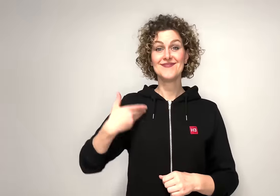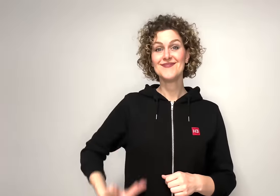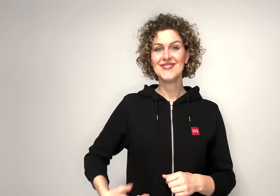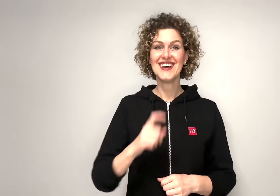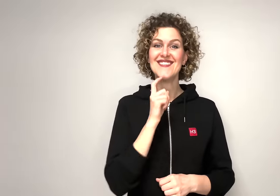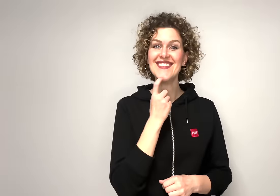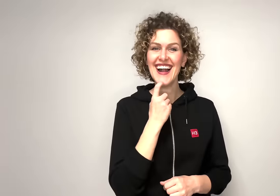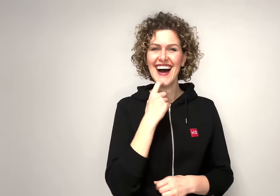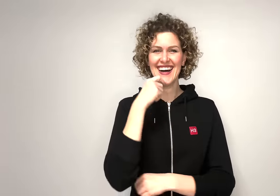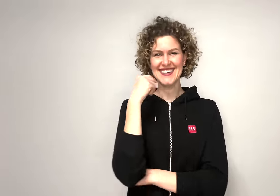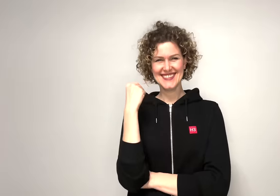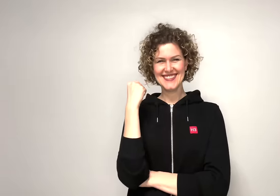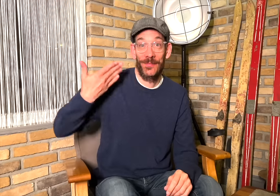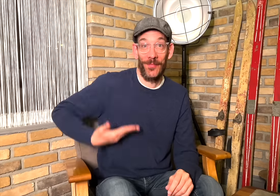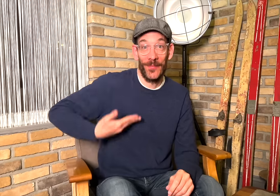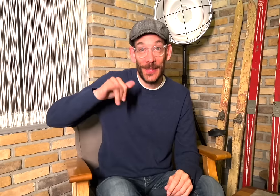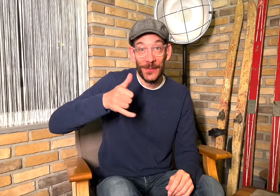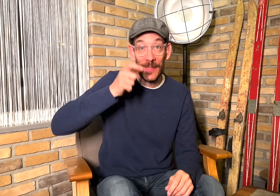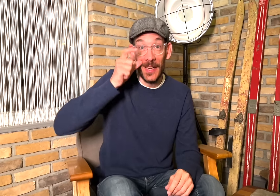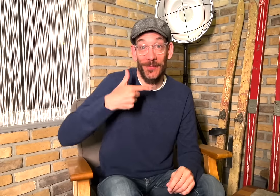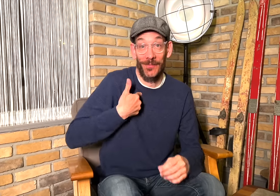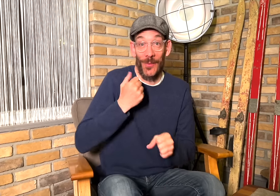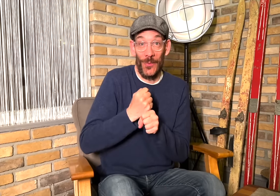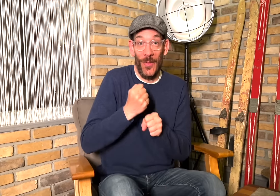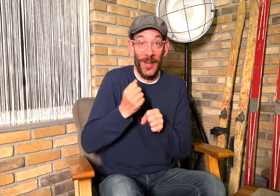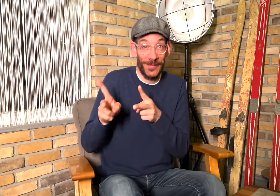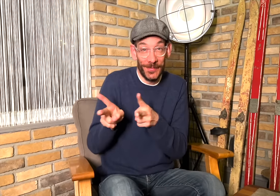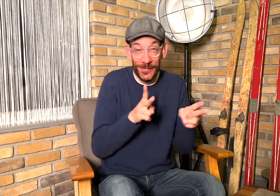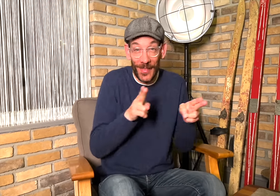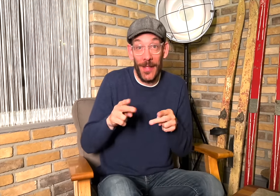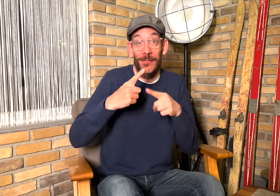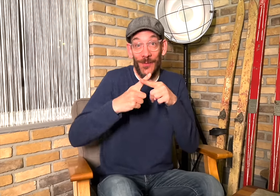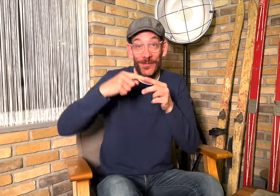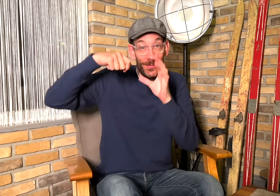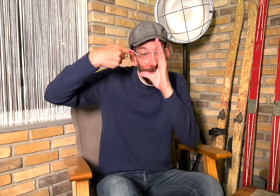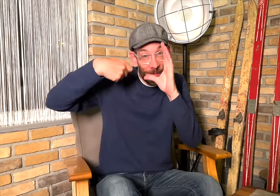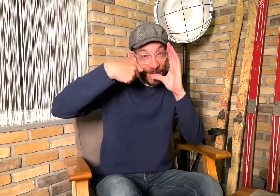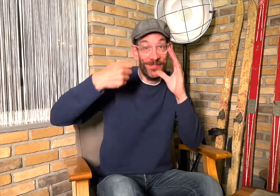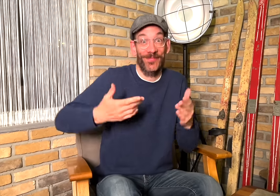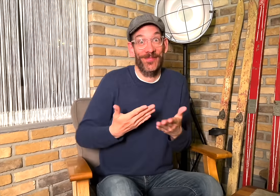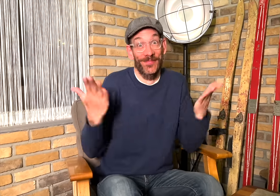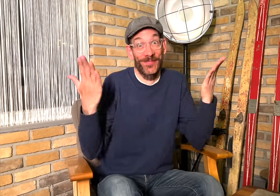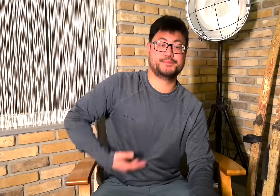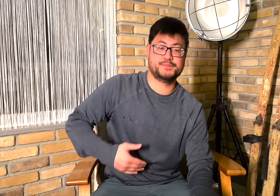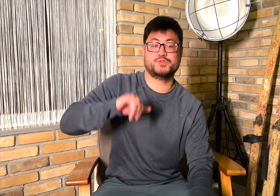[Vera]: I am Vera. [Julien]: I am Julien. I am a video editor and a videographer.